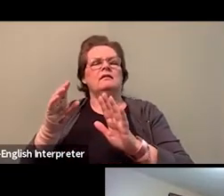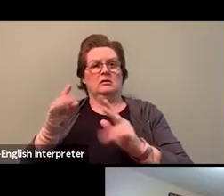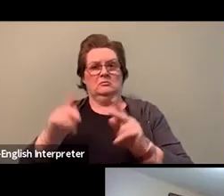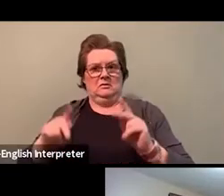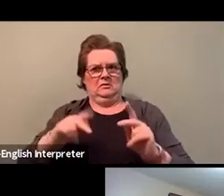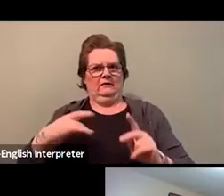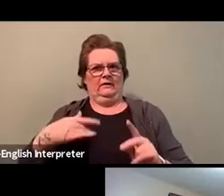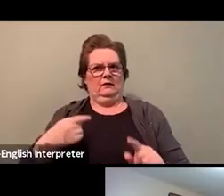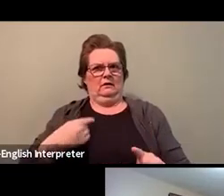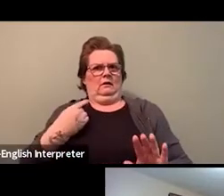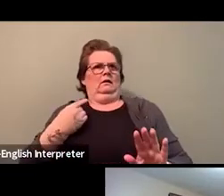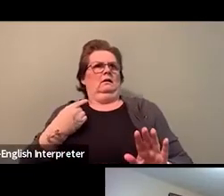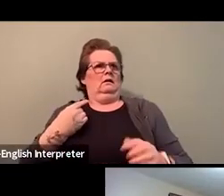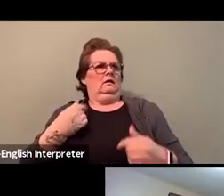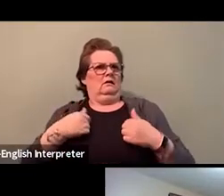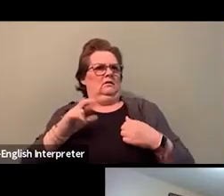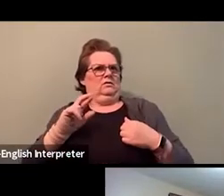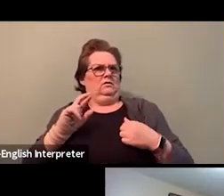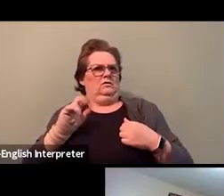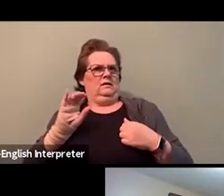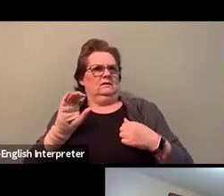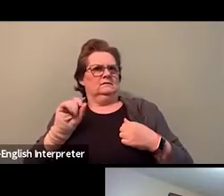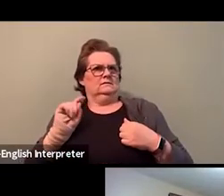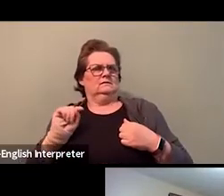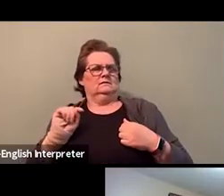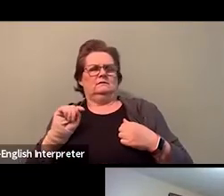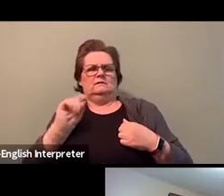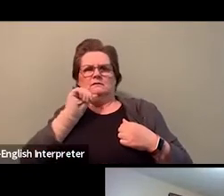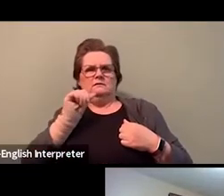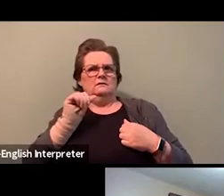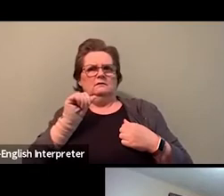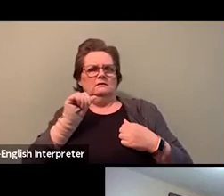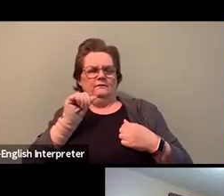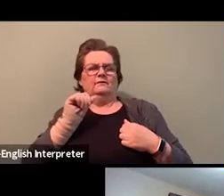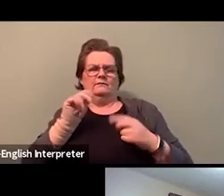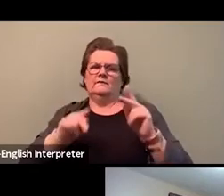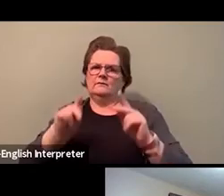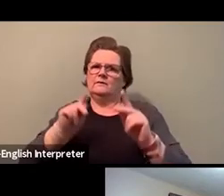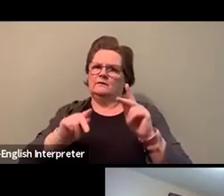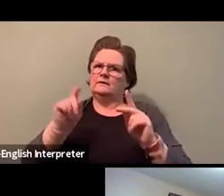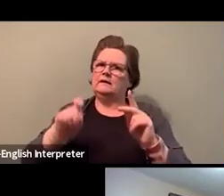and the way we do our work. So that's been some of our journey.